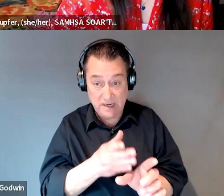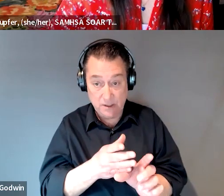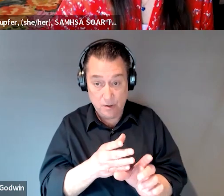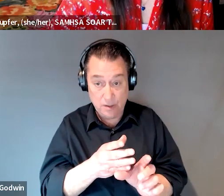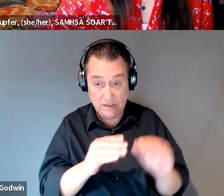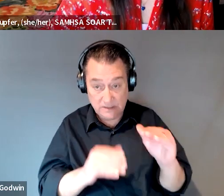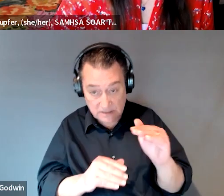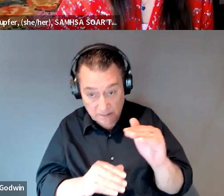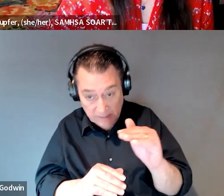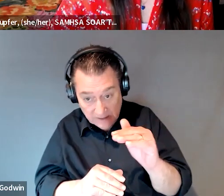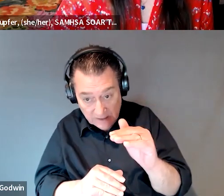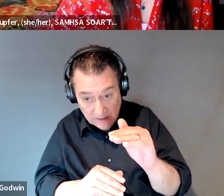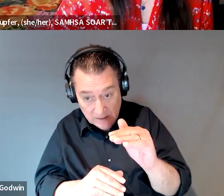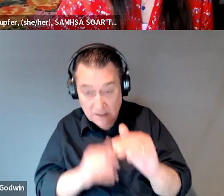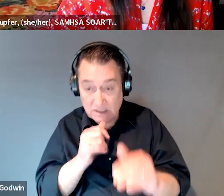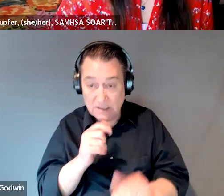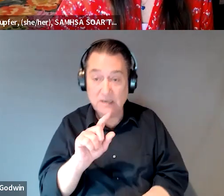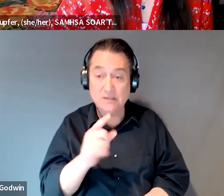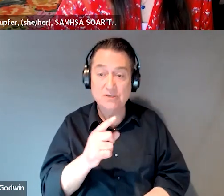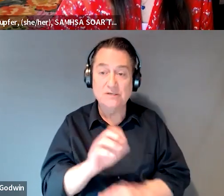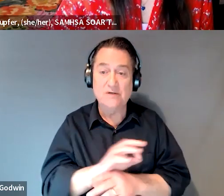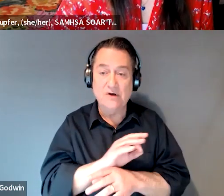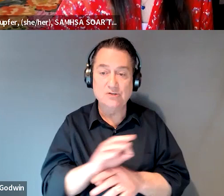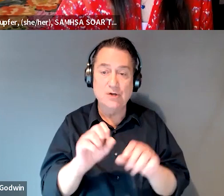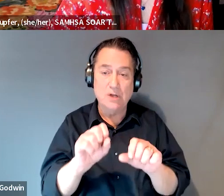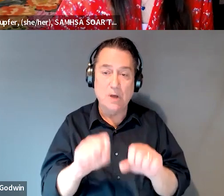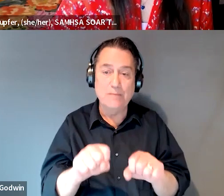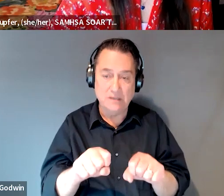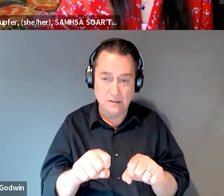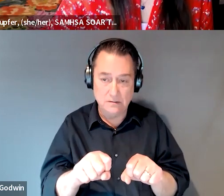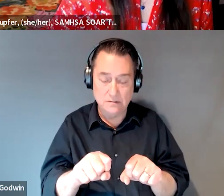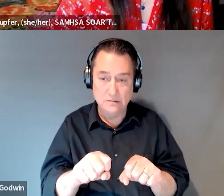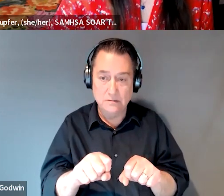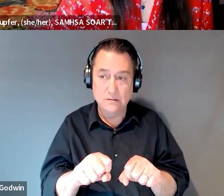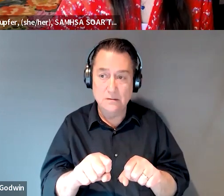not necessarily their functional ability. So if you would like the provider